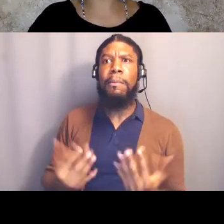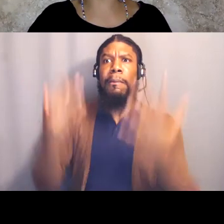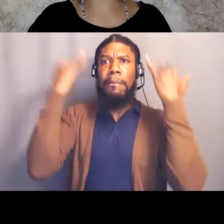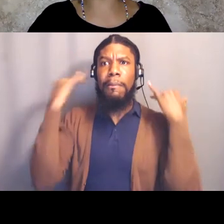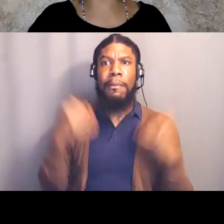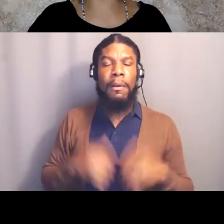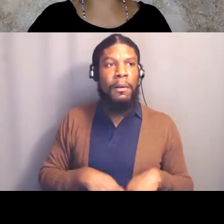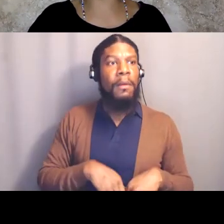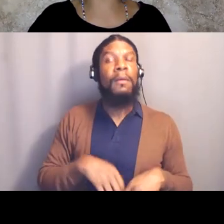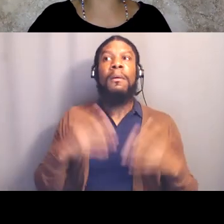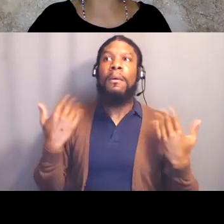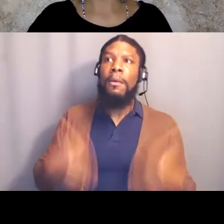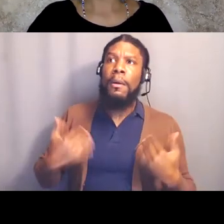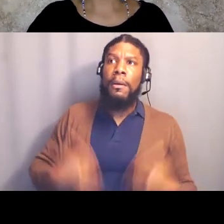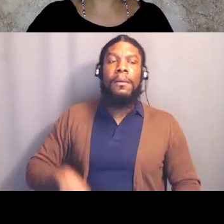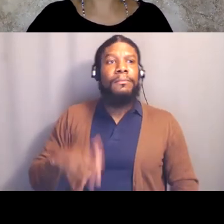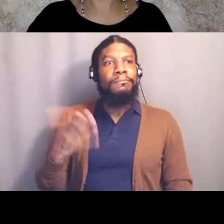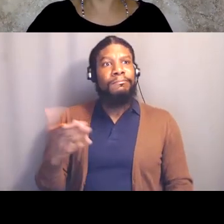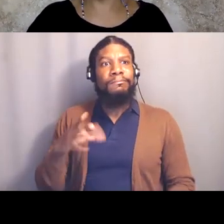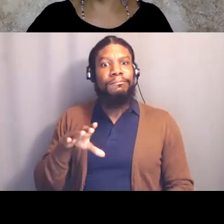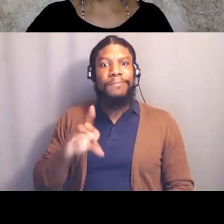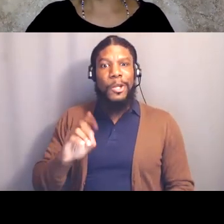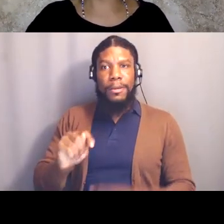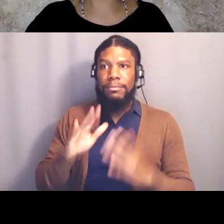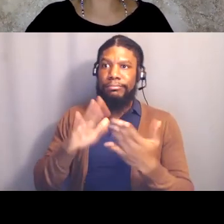in downtown Los Angeles, let alone, you know,